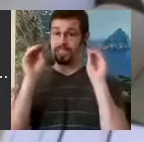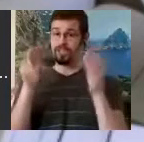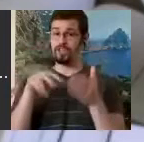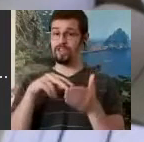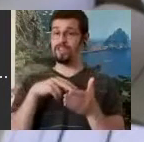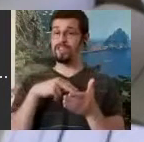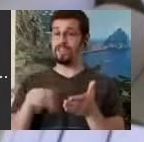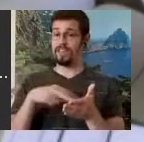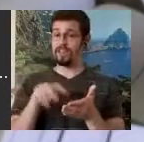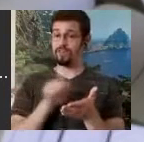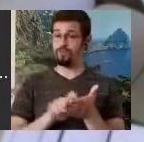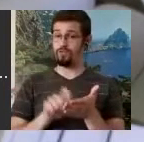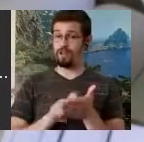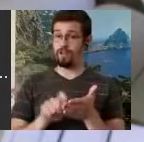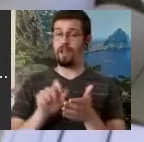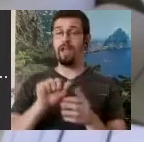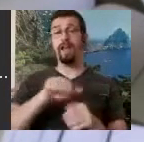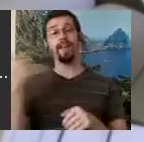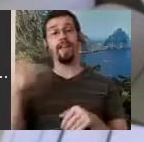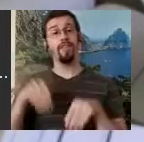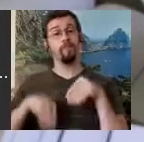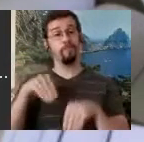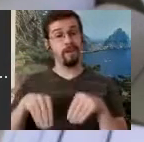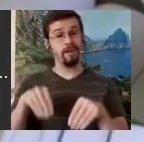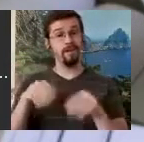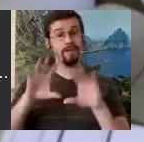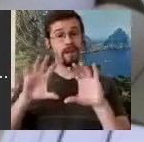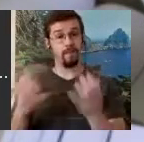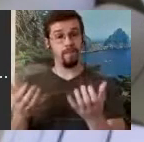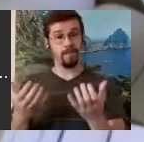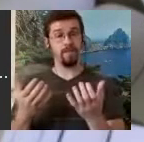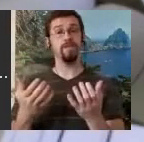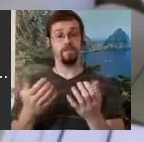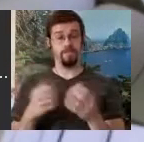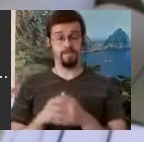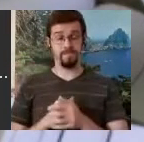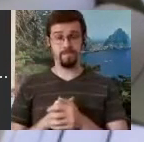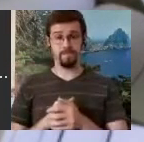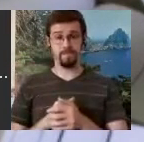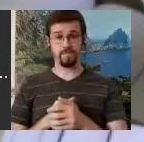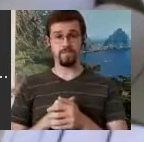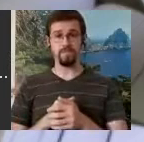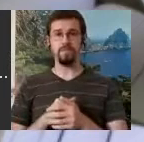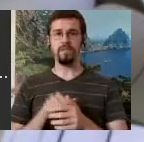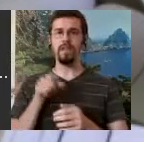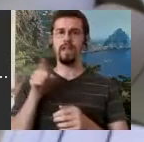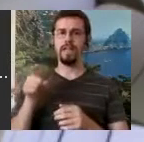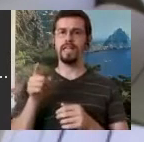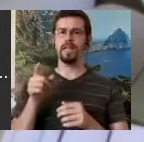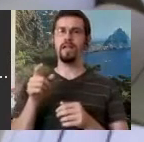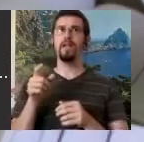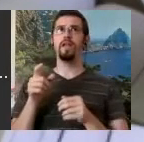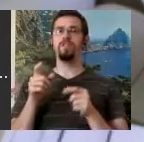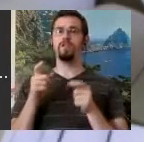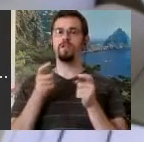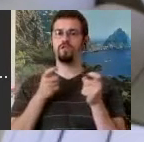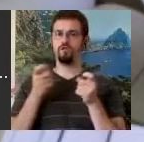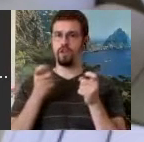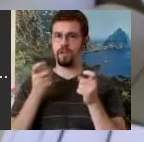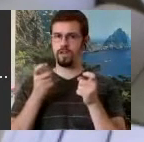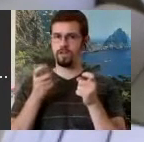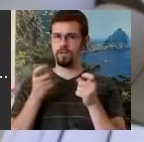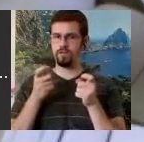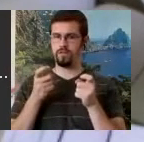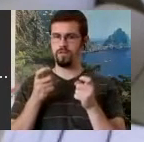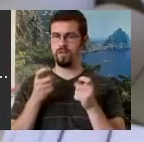the Tivoli Ballet at Tivoli Gardens. It was directed by Niels Bjørn Larsen and